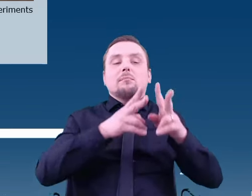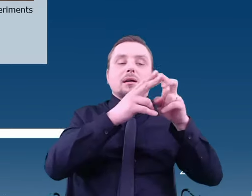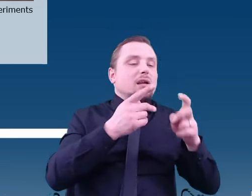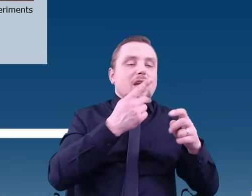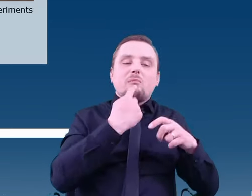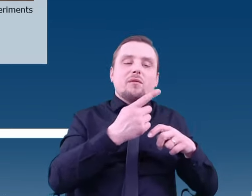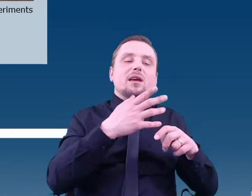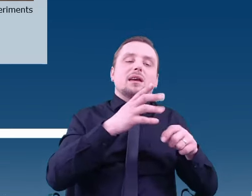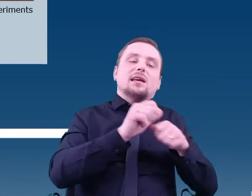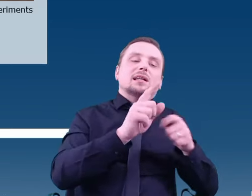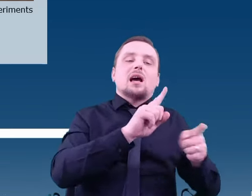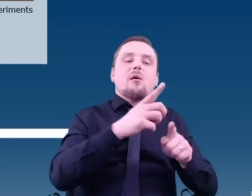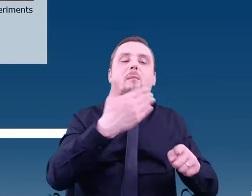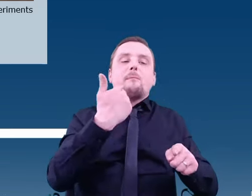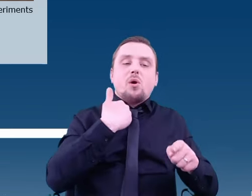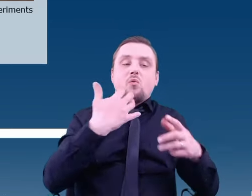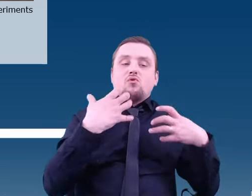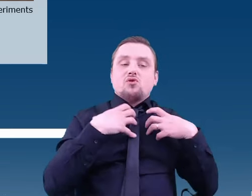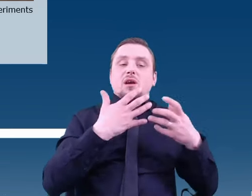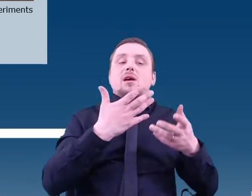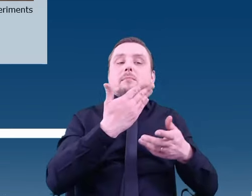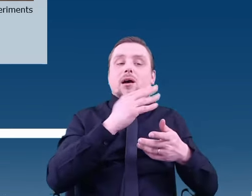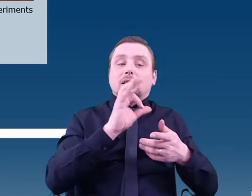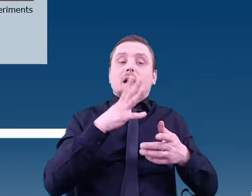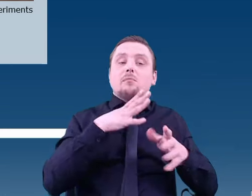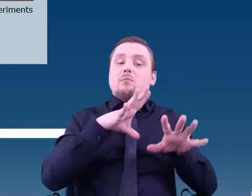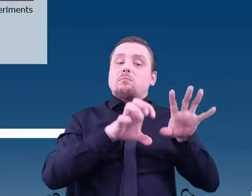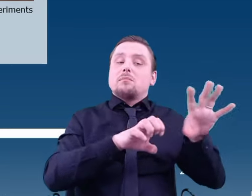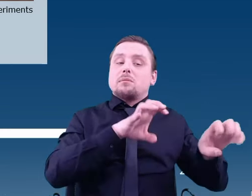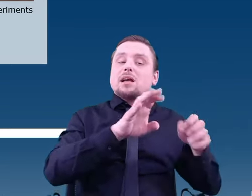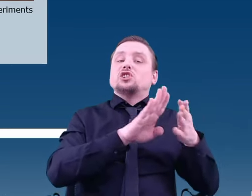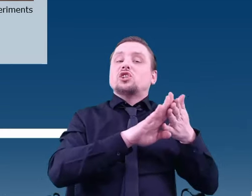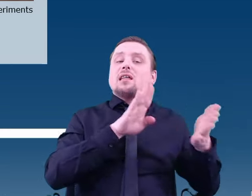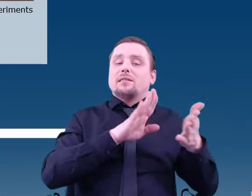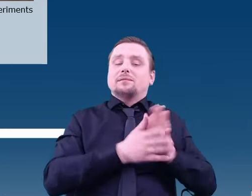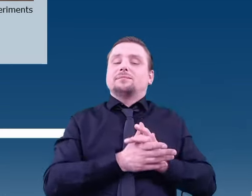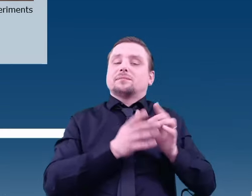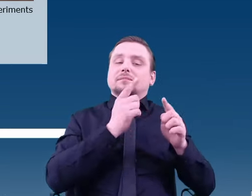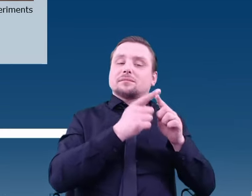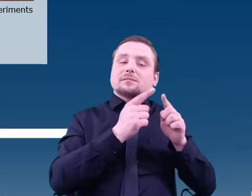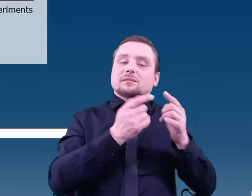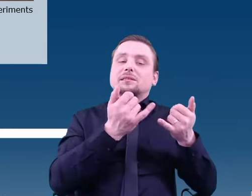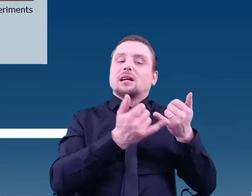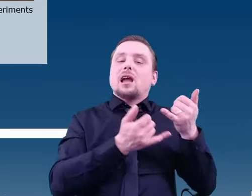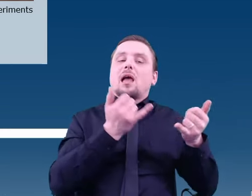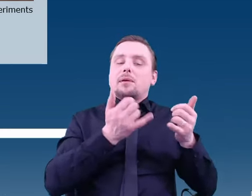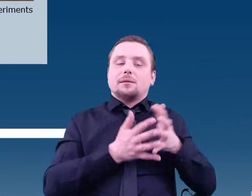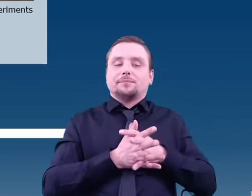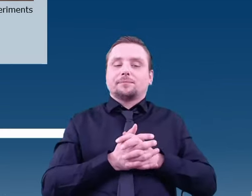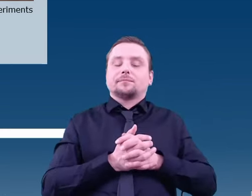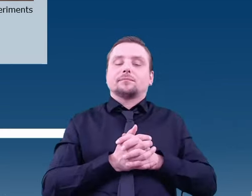some traces of organic compounds were indeed detected on Mars.